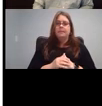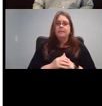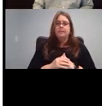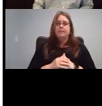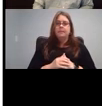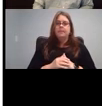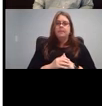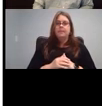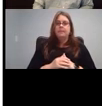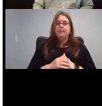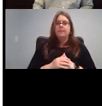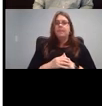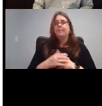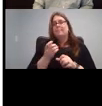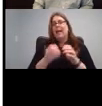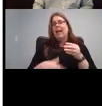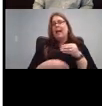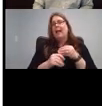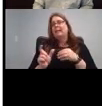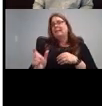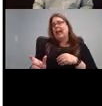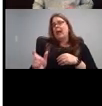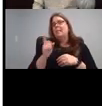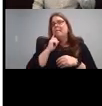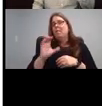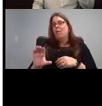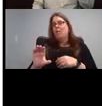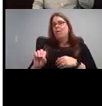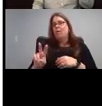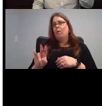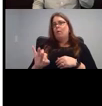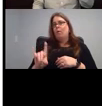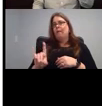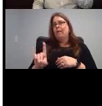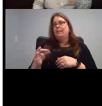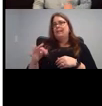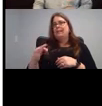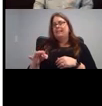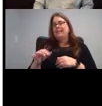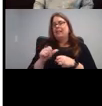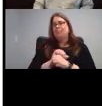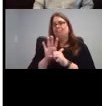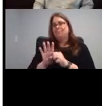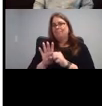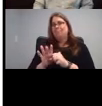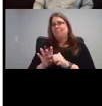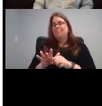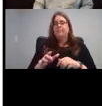live in right now I made a COVID-19 tab that's in scrubs is